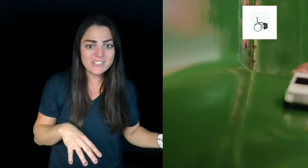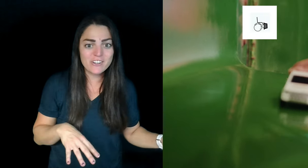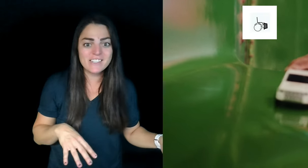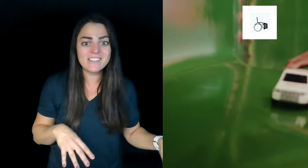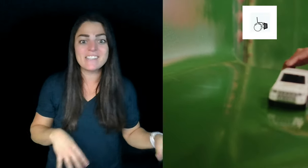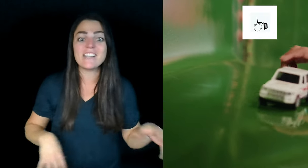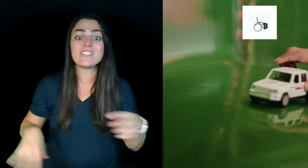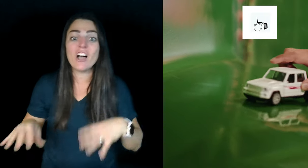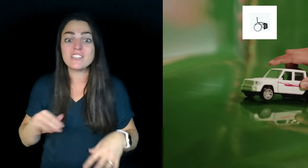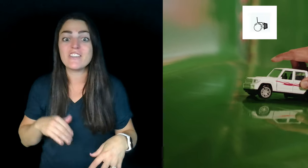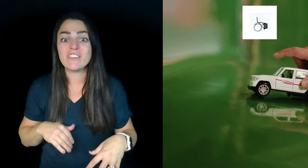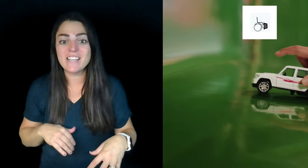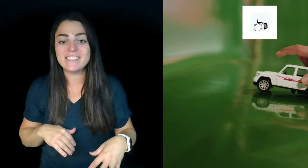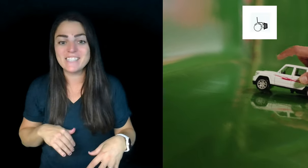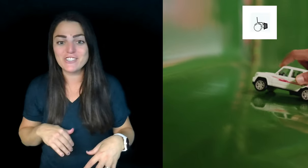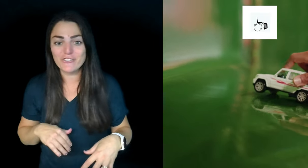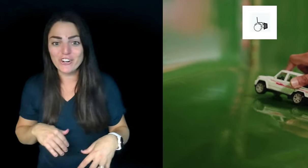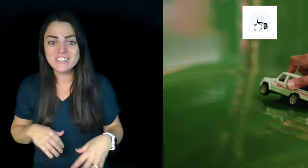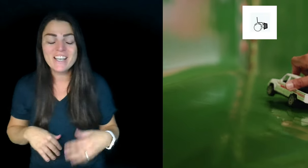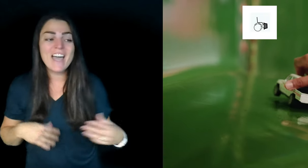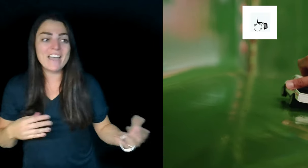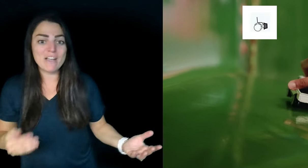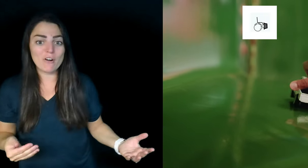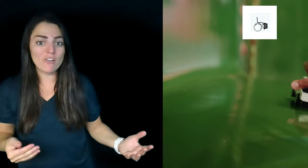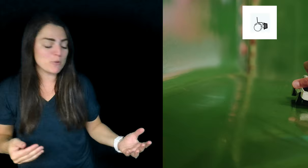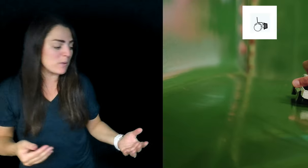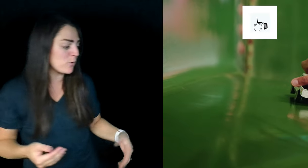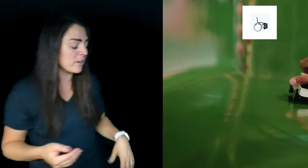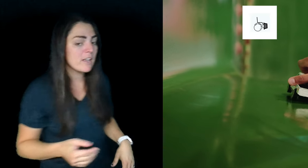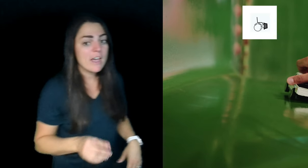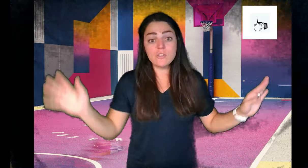this and integrated unless I talk to the phys ed teacher first and they were also on board Okay